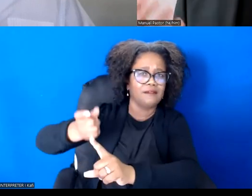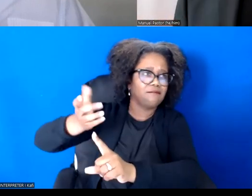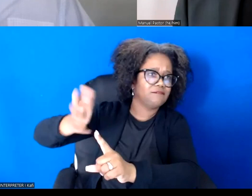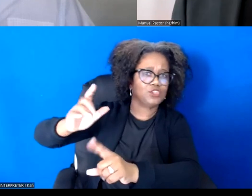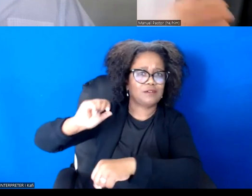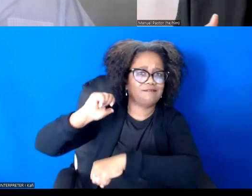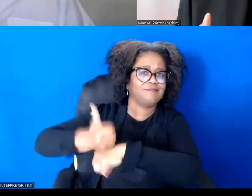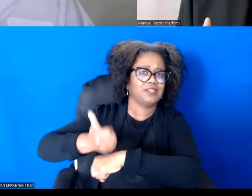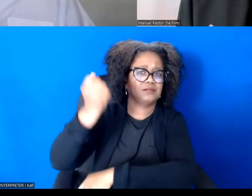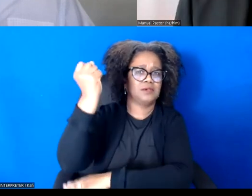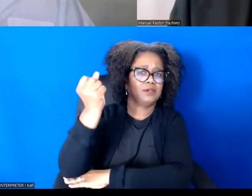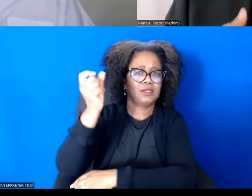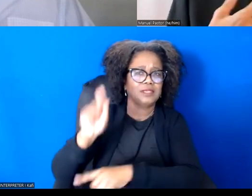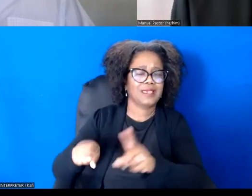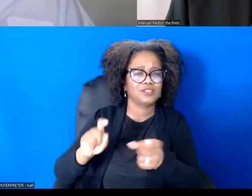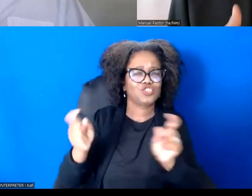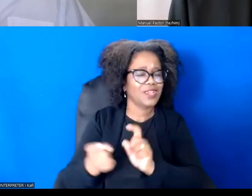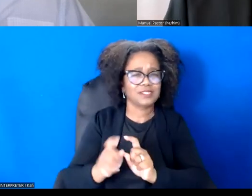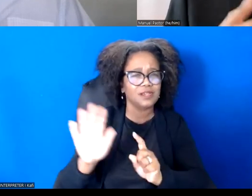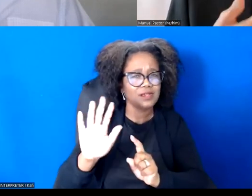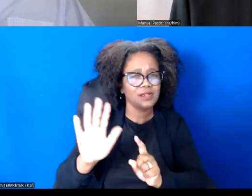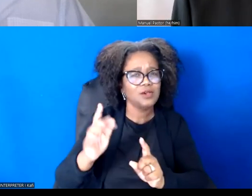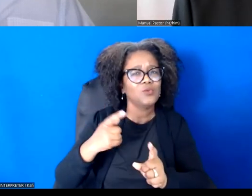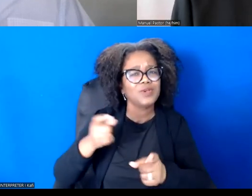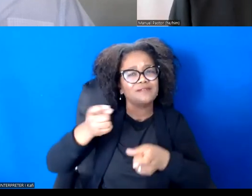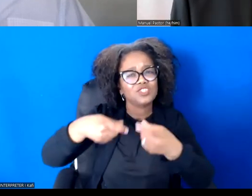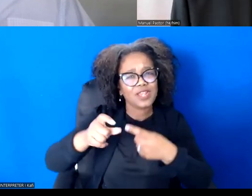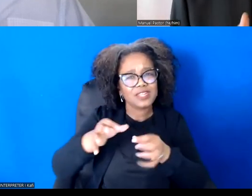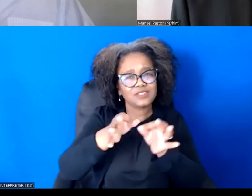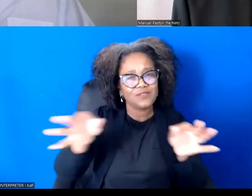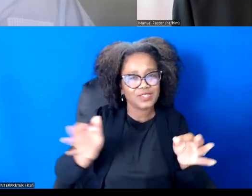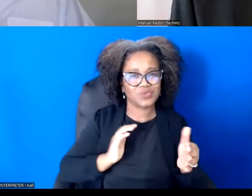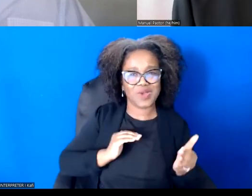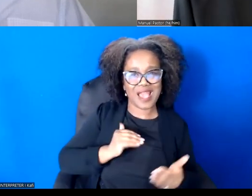When we say our economy, we're placing ourselves in it and we're understanding that it's a